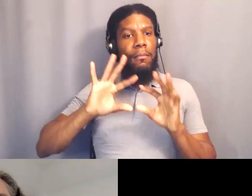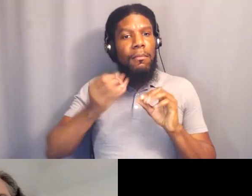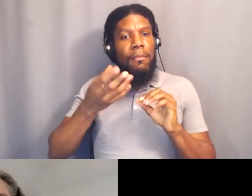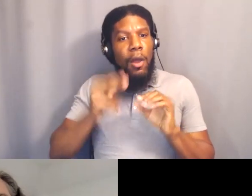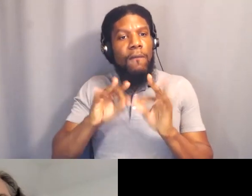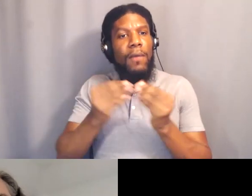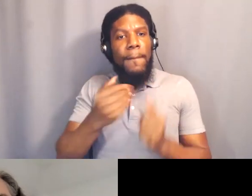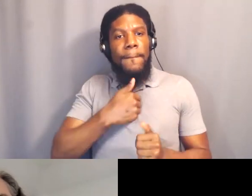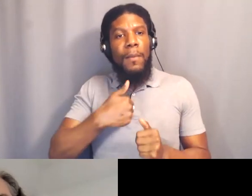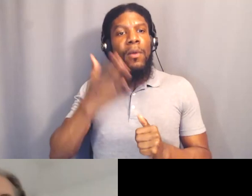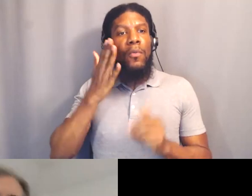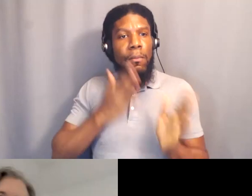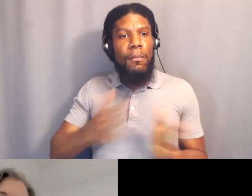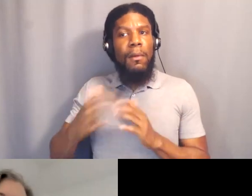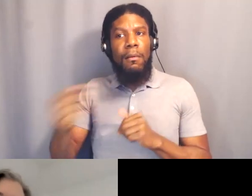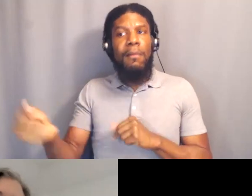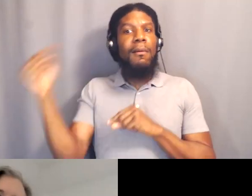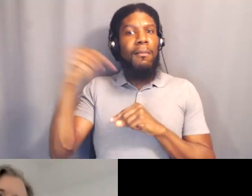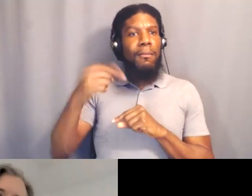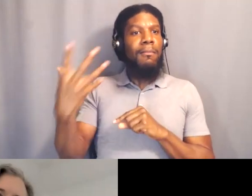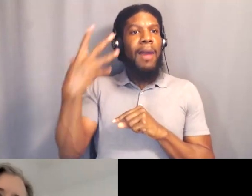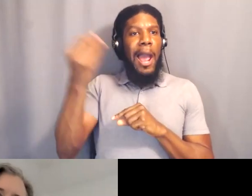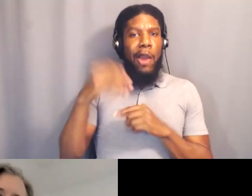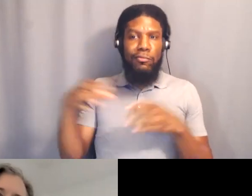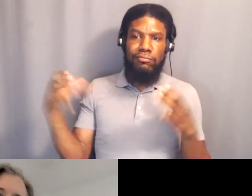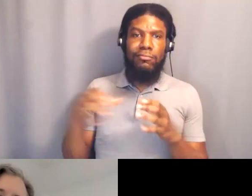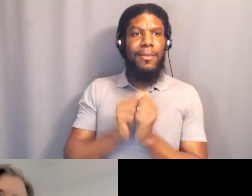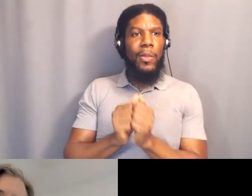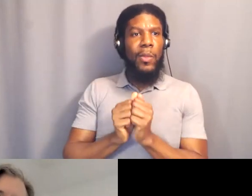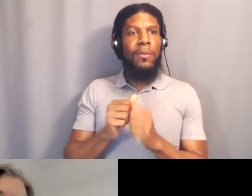when we're able to be patient and loving with people,